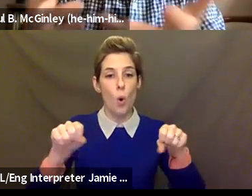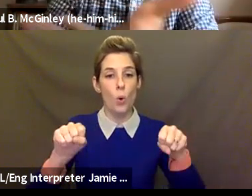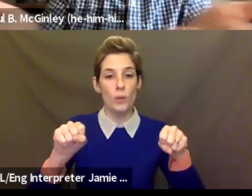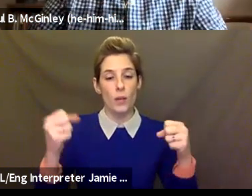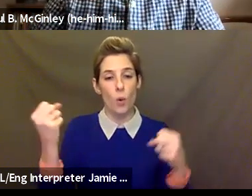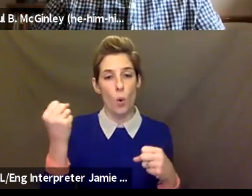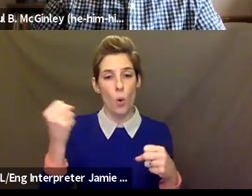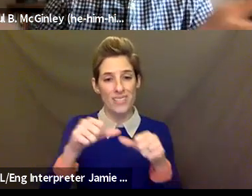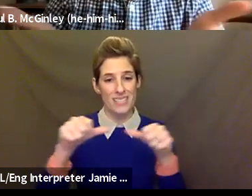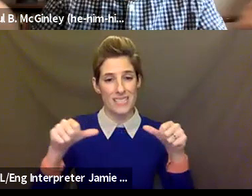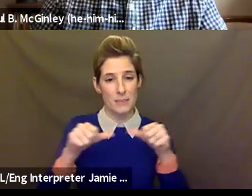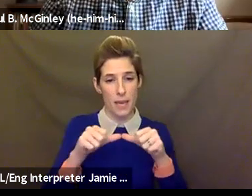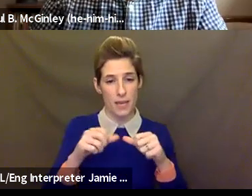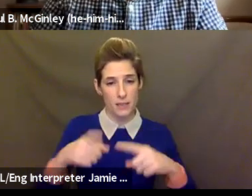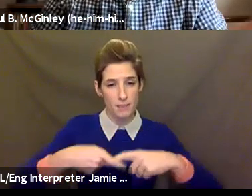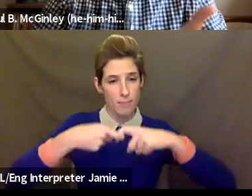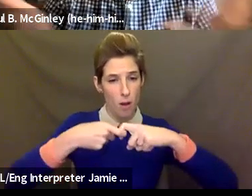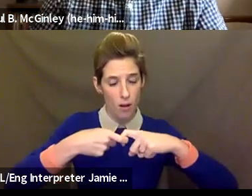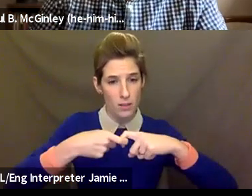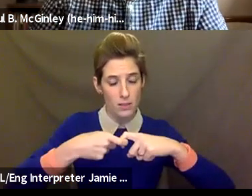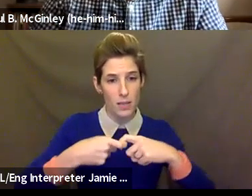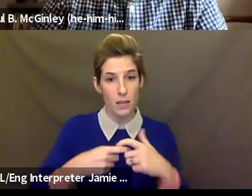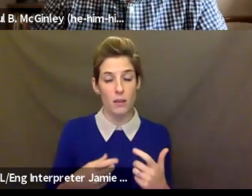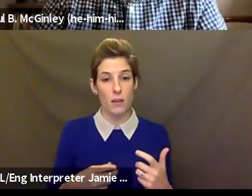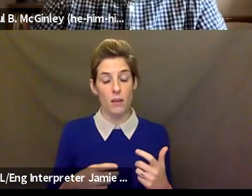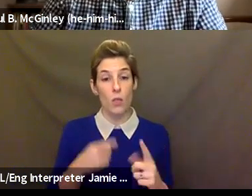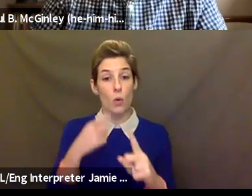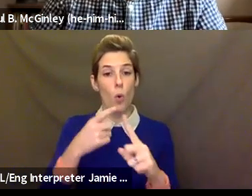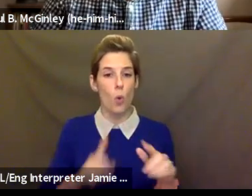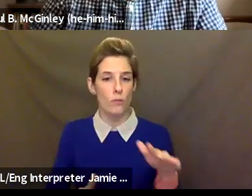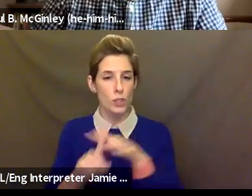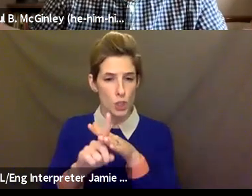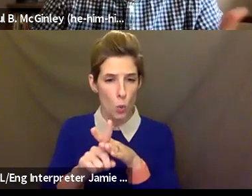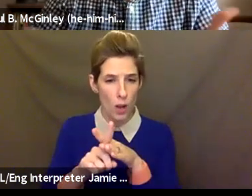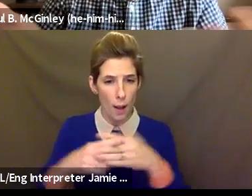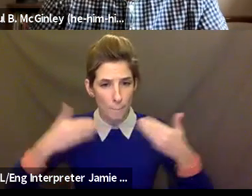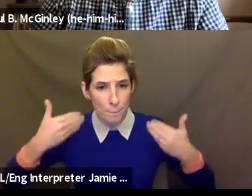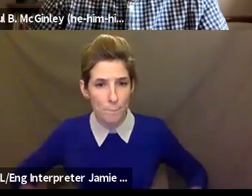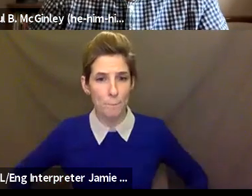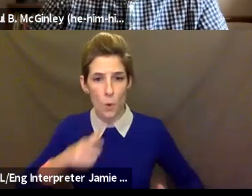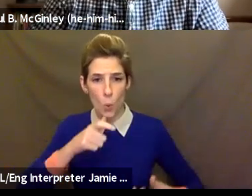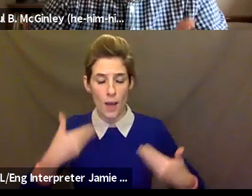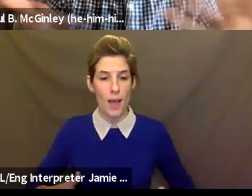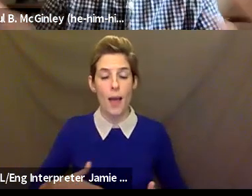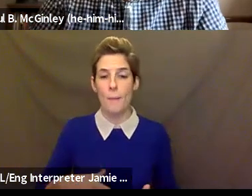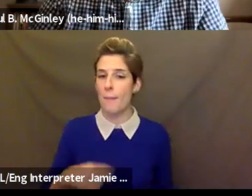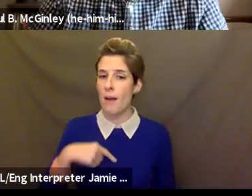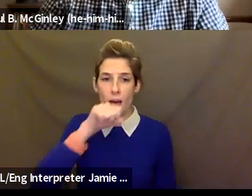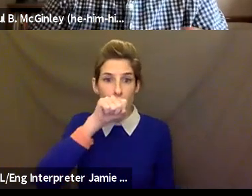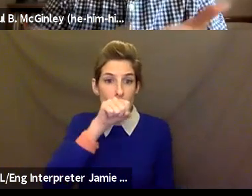everything that's been said. And part of why I love being part of this New York City arts education community is that